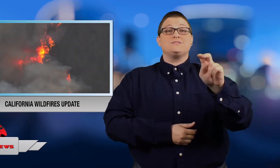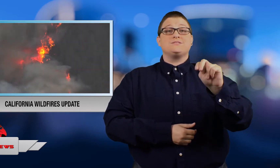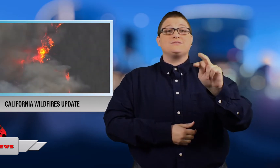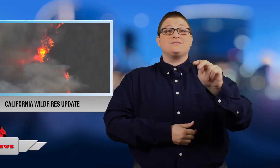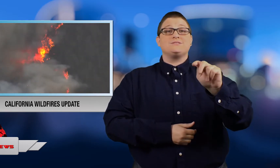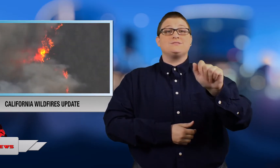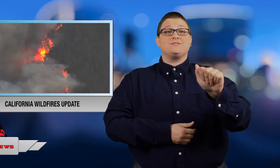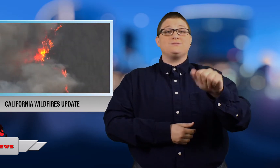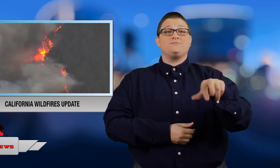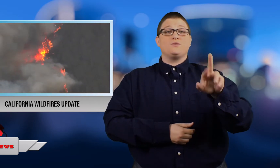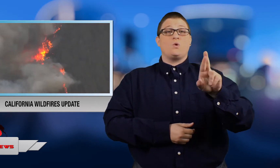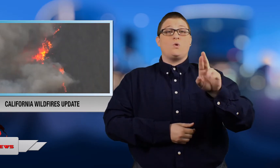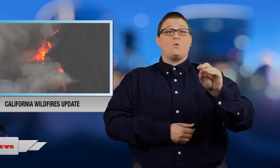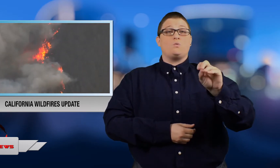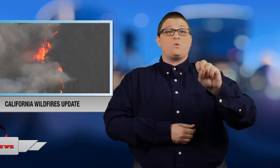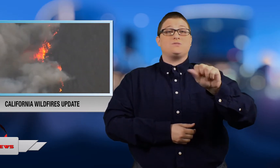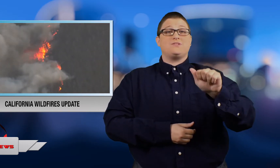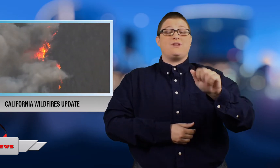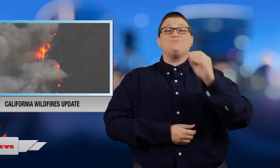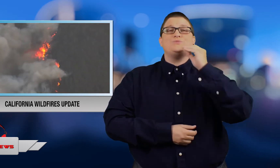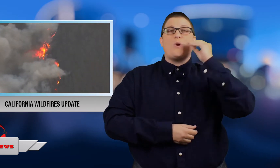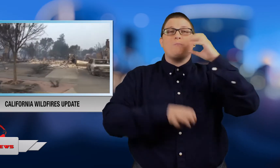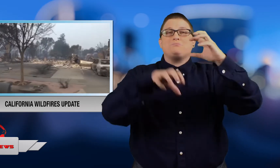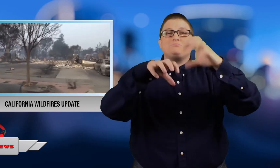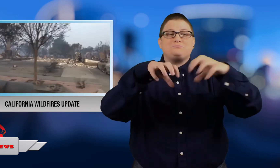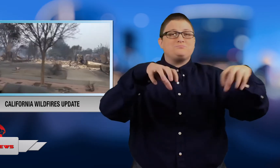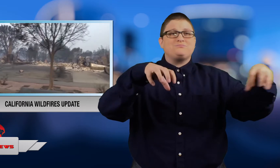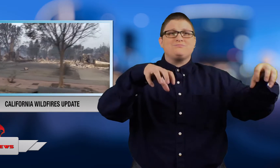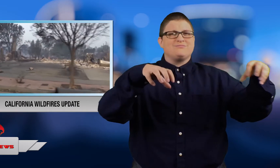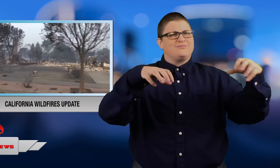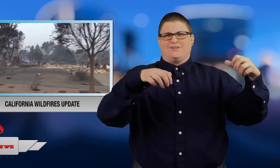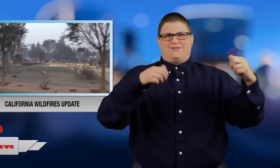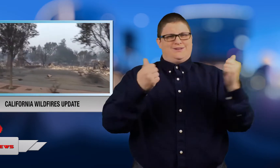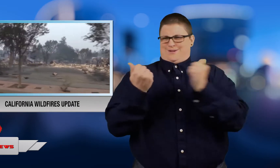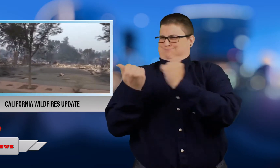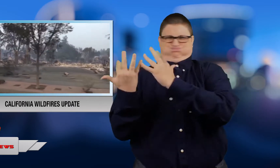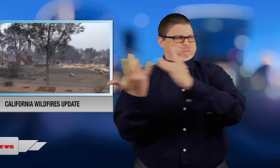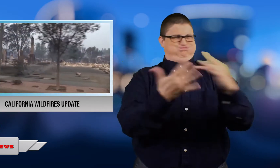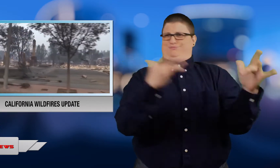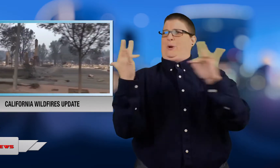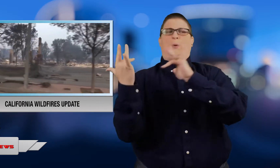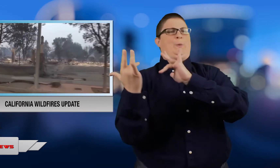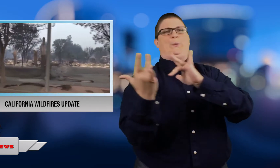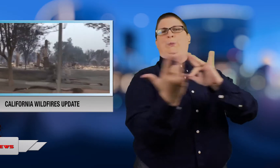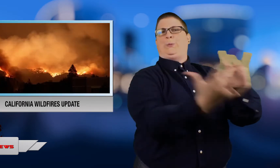Rosa entire neighborhoods are wiped out.